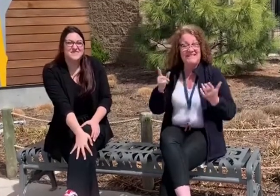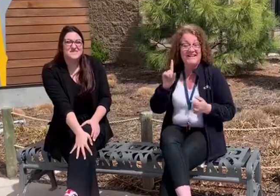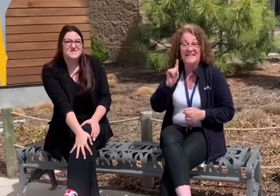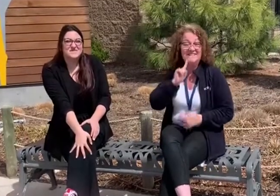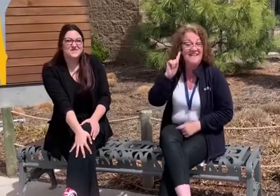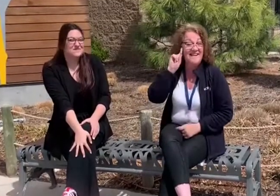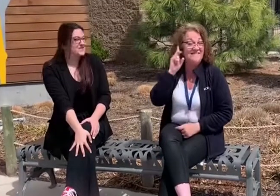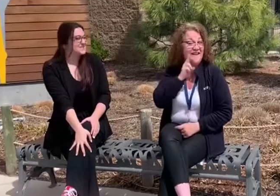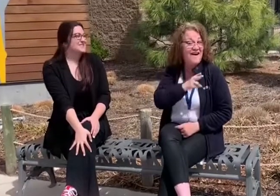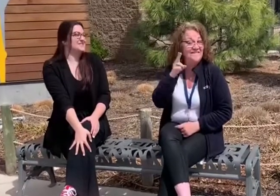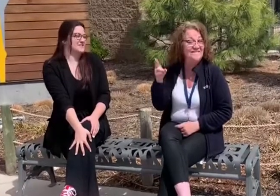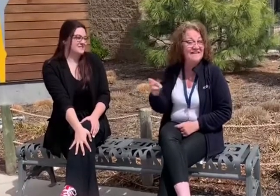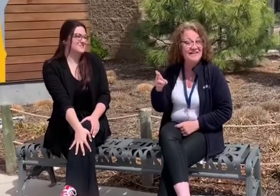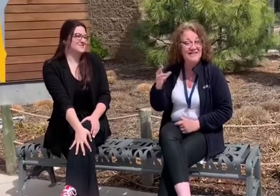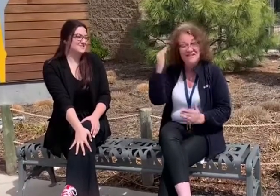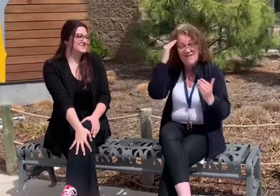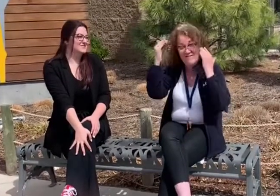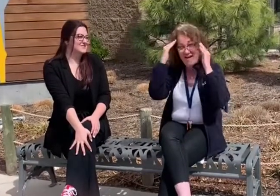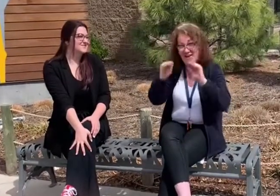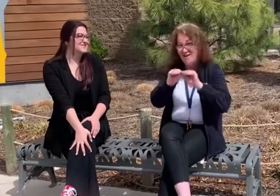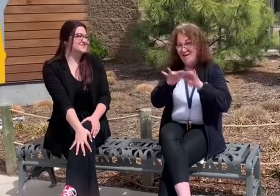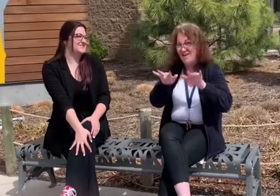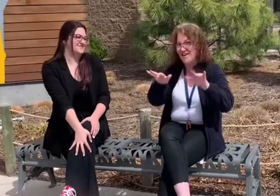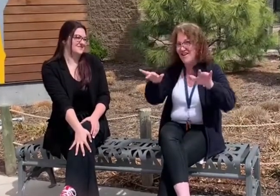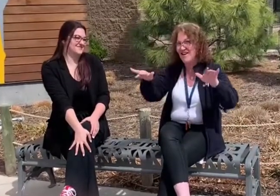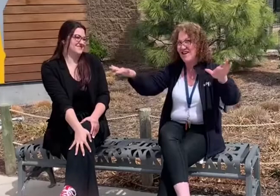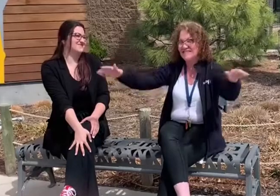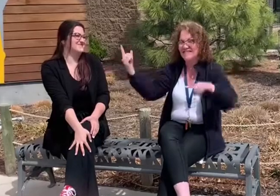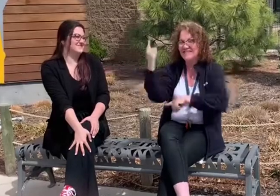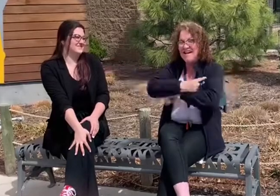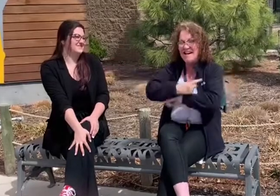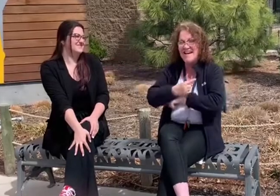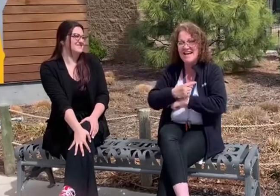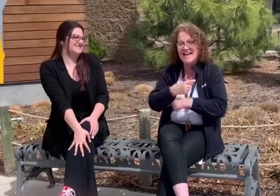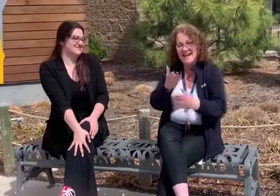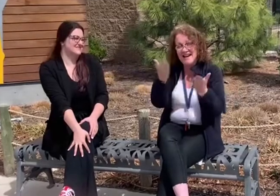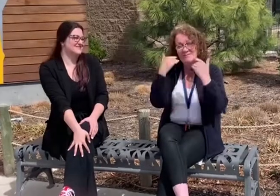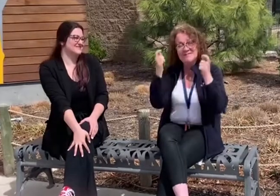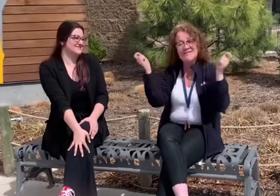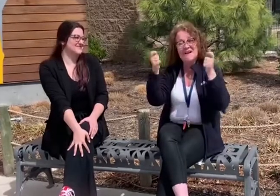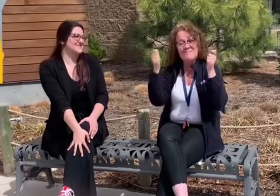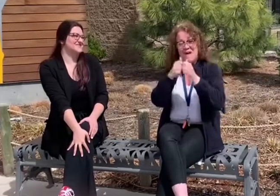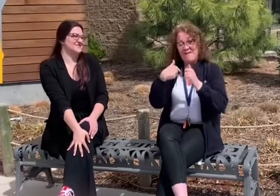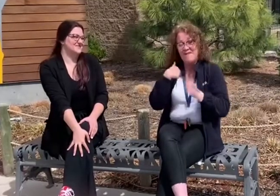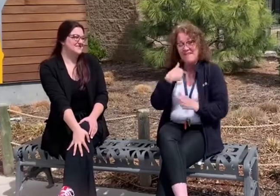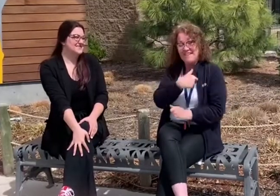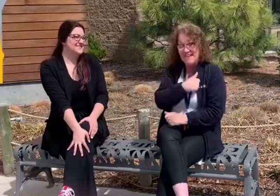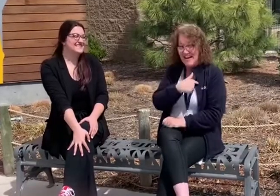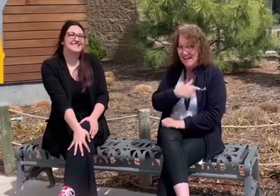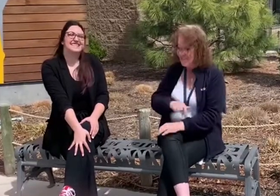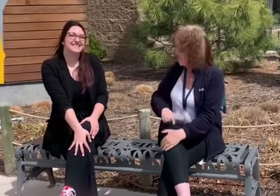It's Deaf and Hard of Hearing Awareness Day Come on out and celebrate with us!